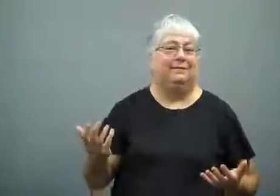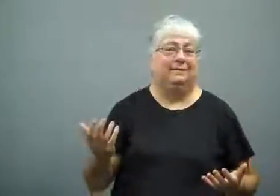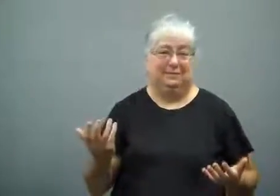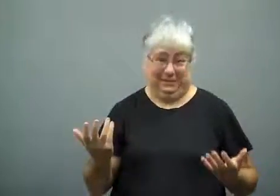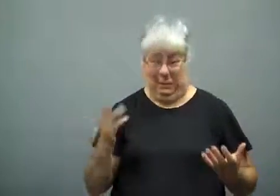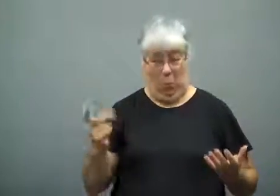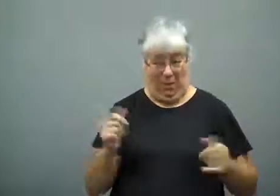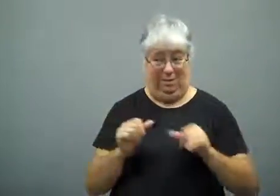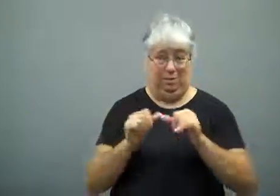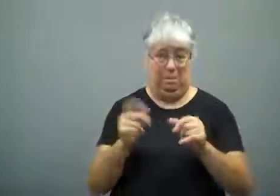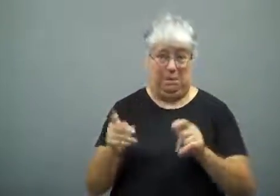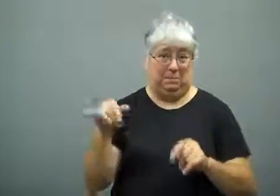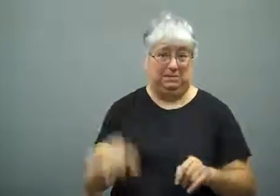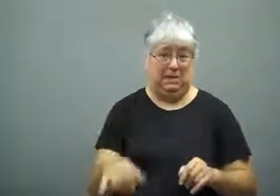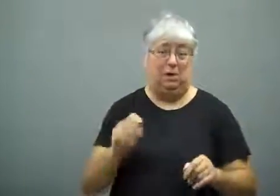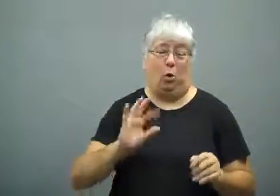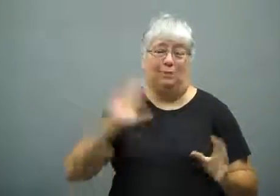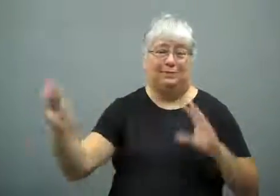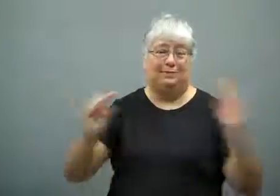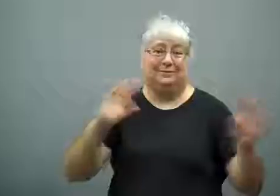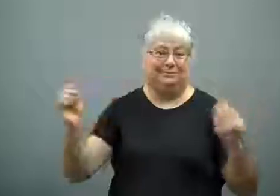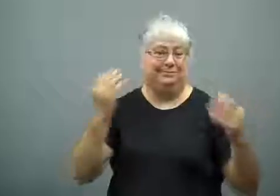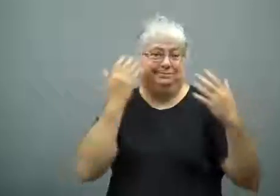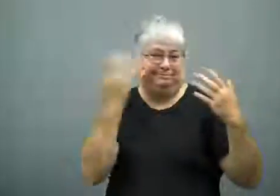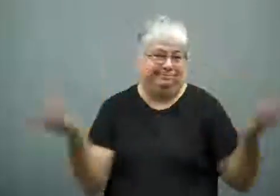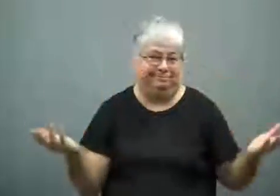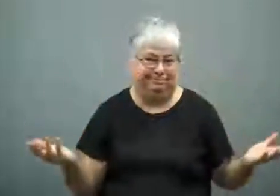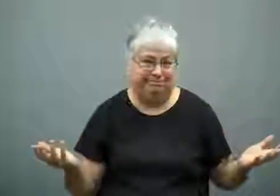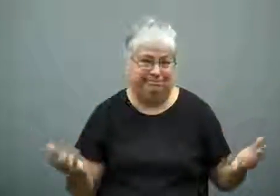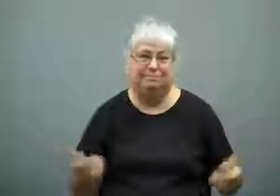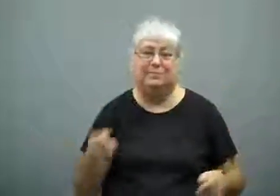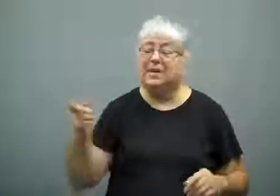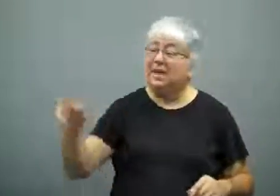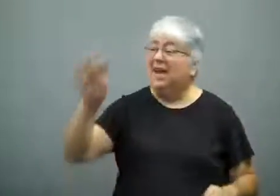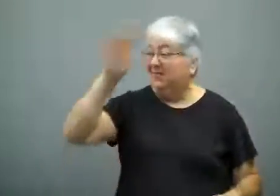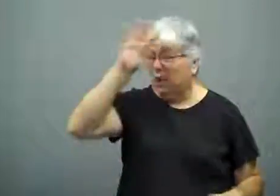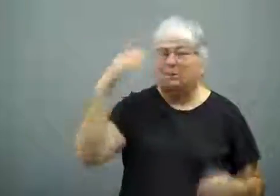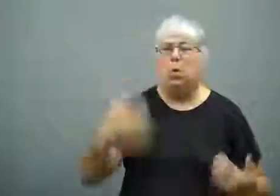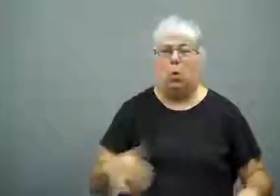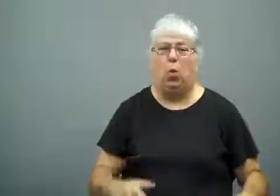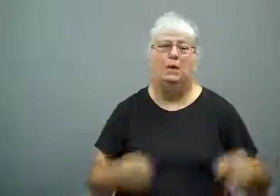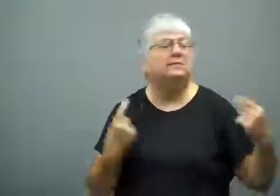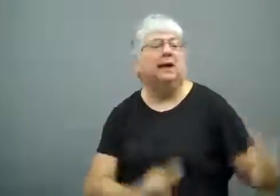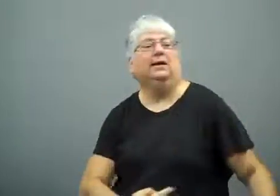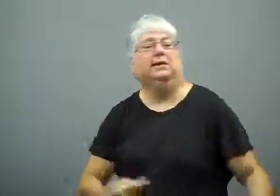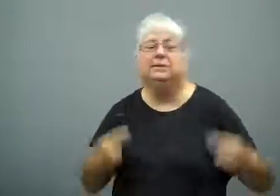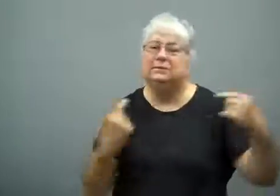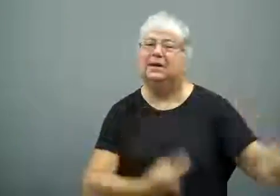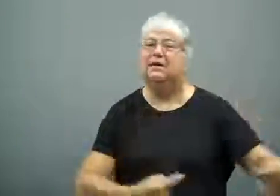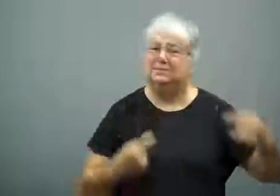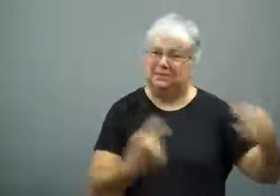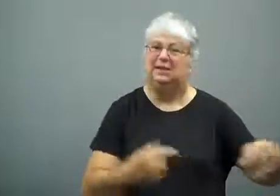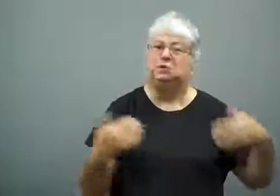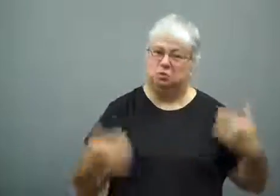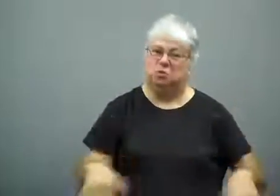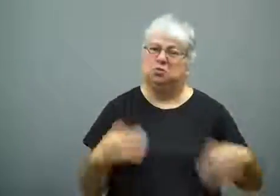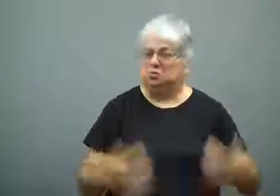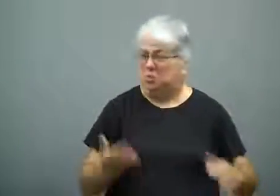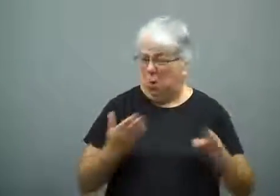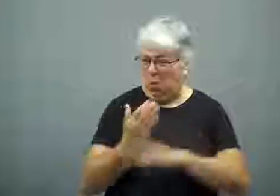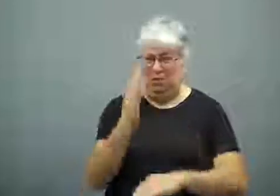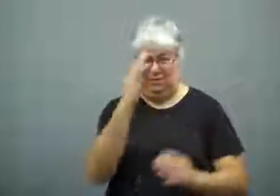I don't know if the people will continue to stay or will start leaving.